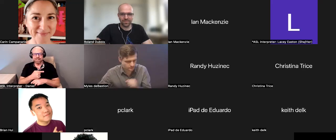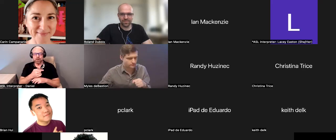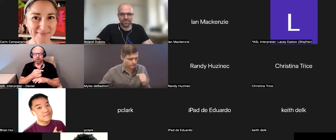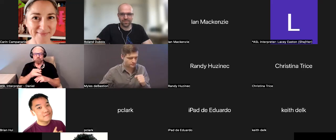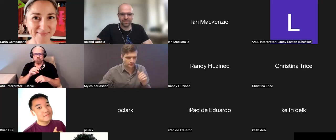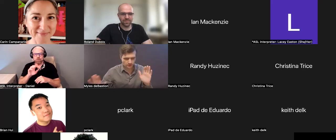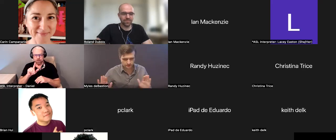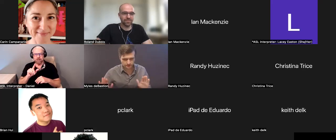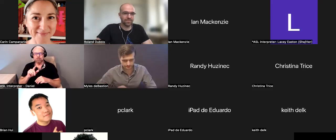Daniel: Wonderful.